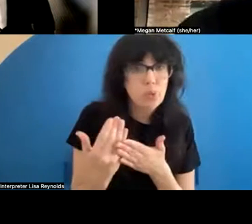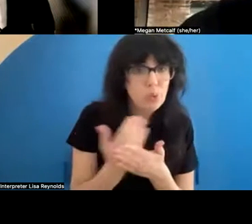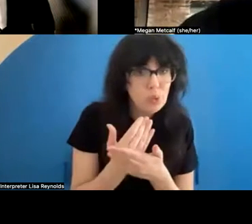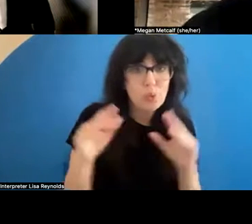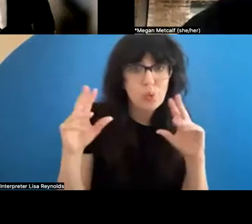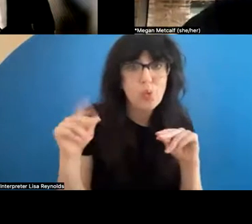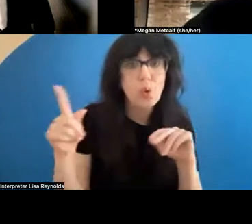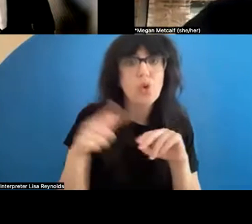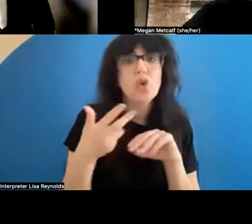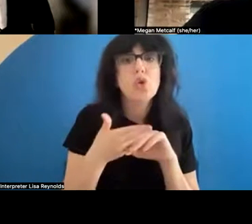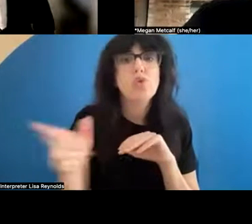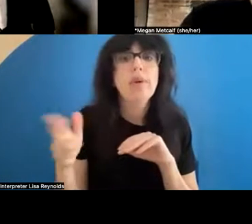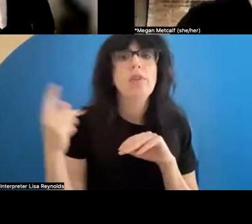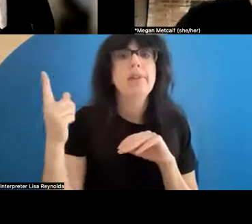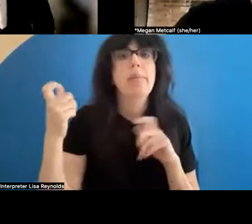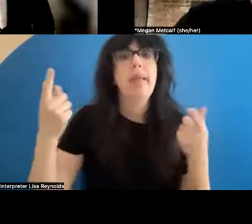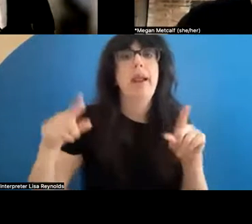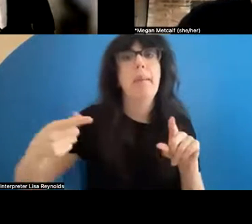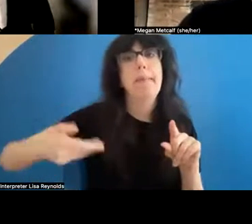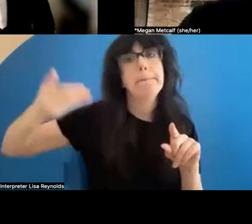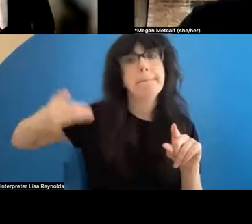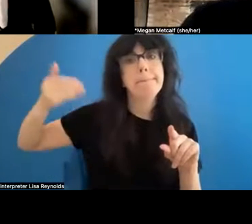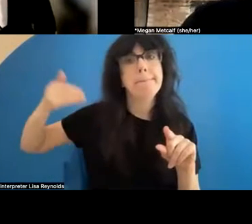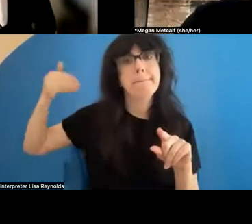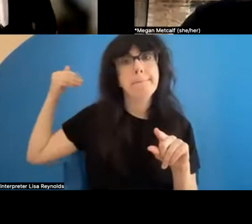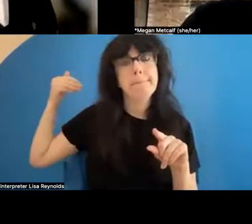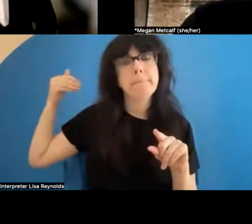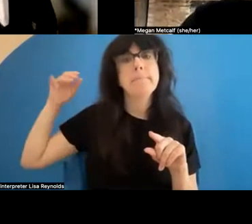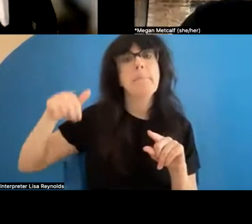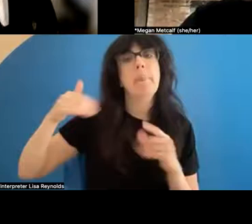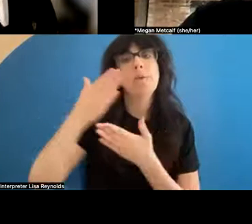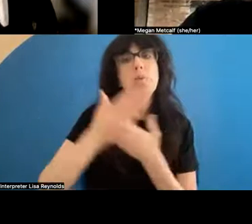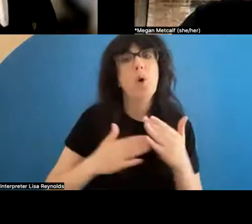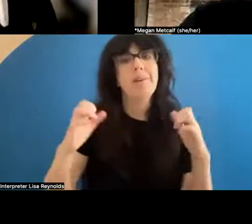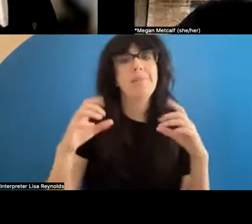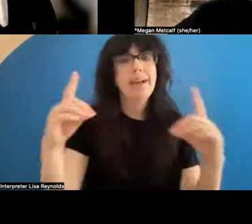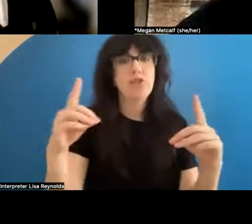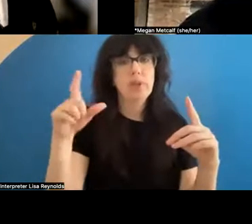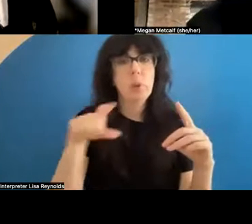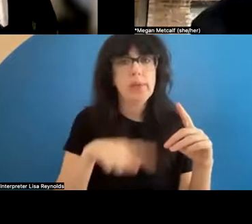actually referencing something that may have been done prior. So that's part of the form of education that we need to have